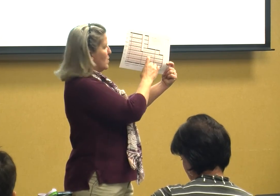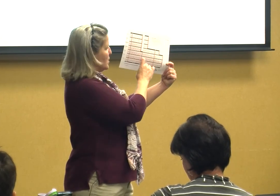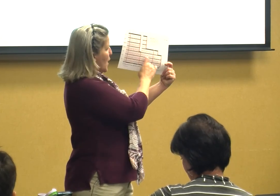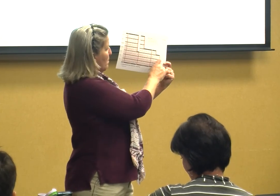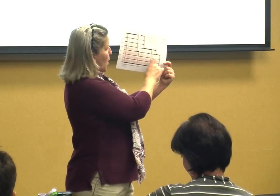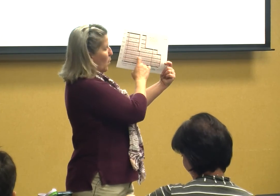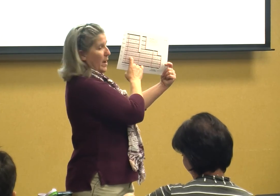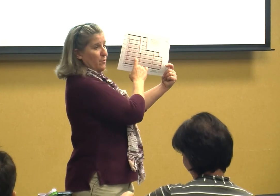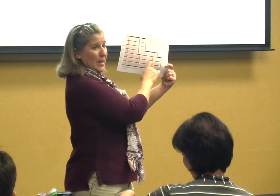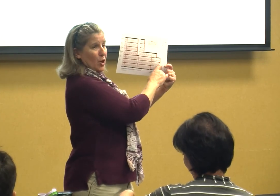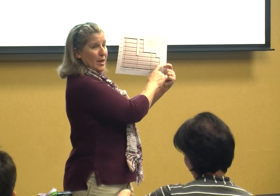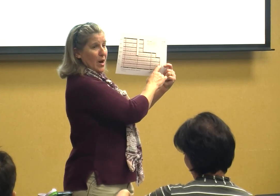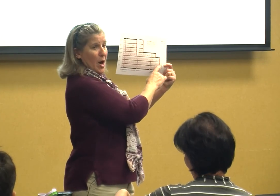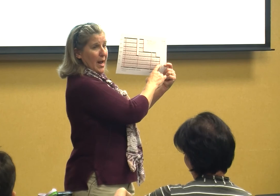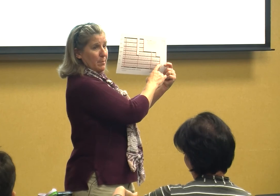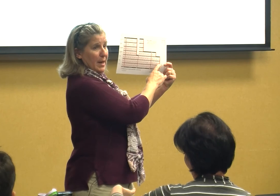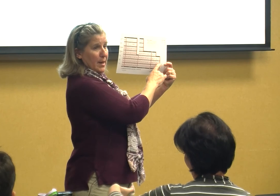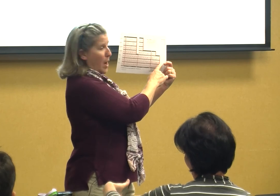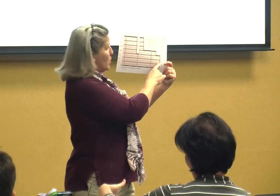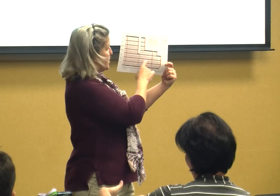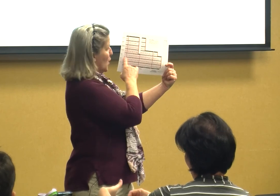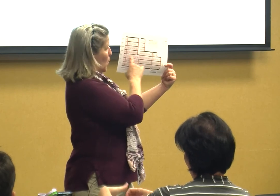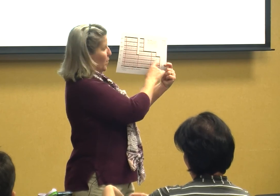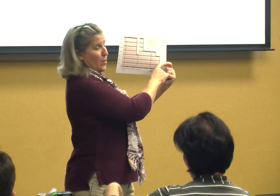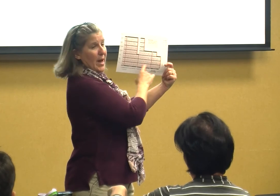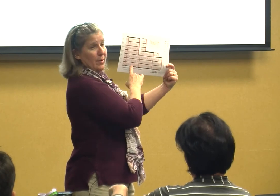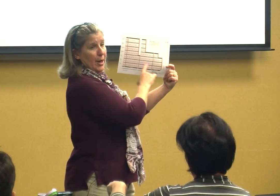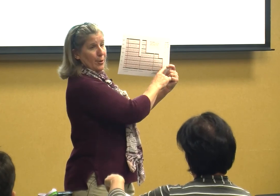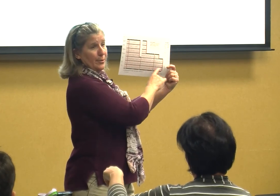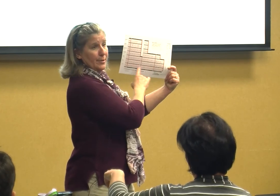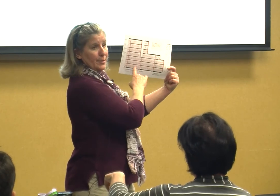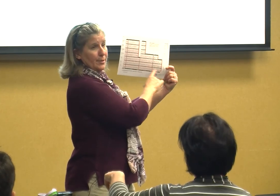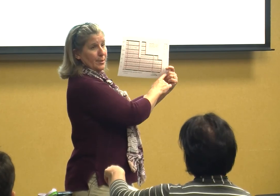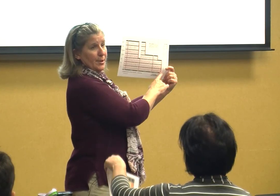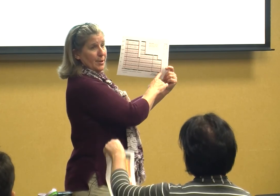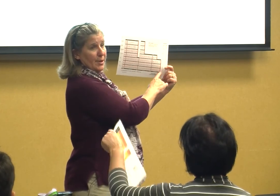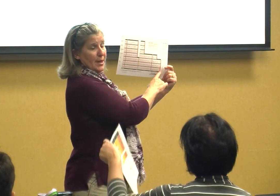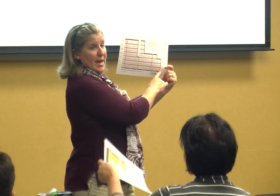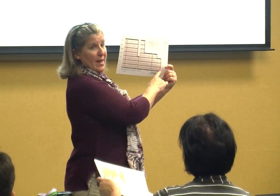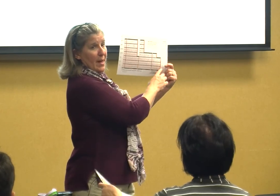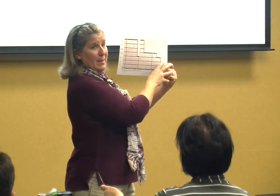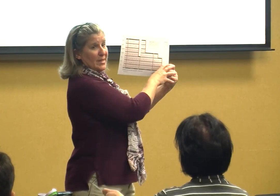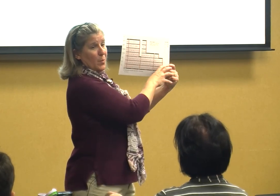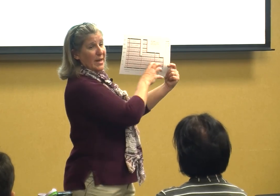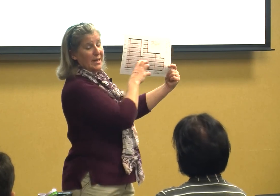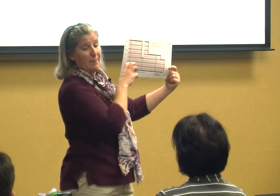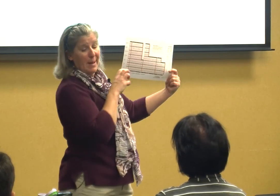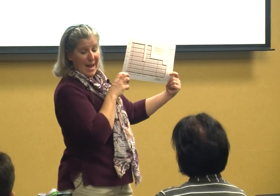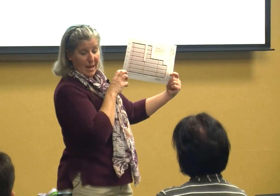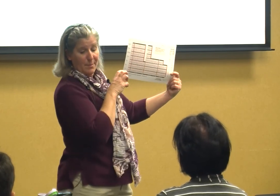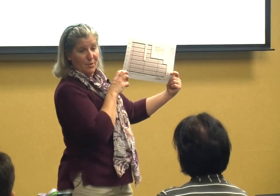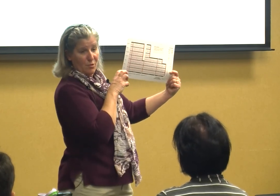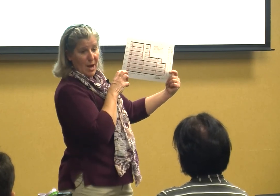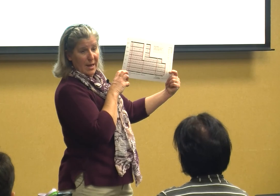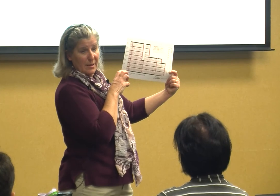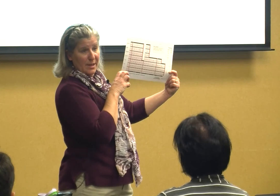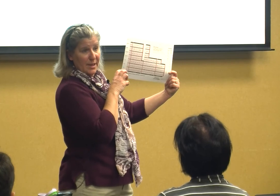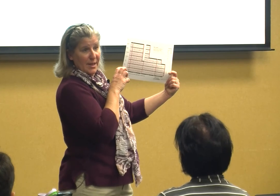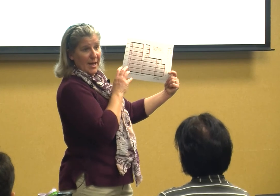but if we look at our IEP goals they're down here and that means we need to back up the train and